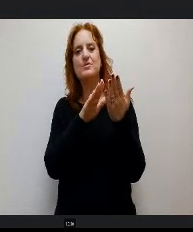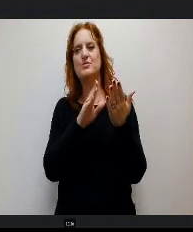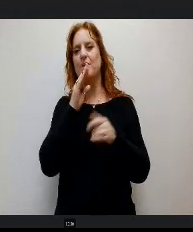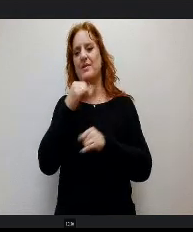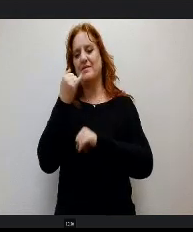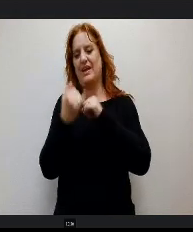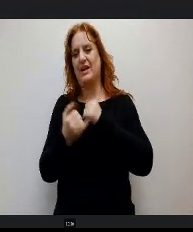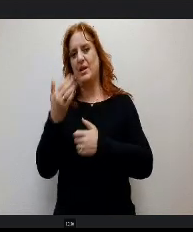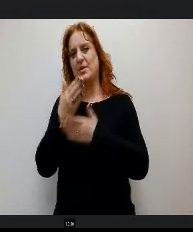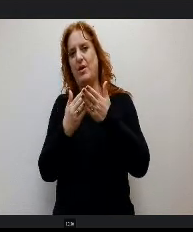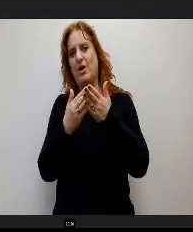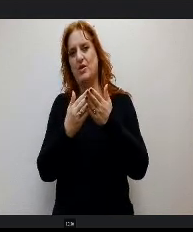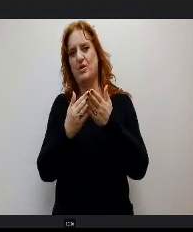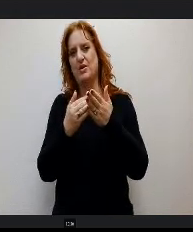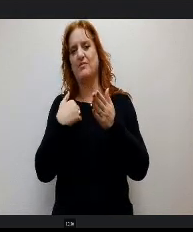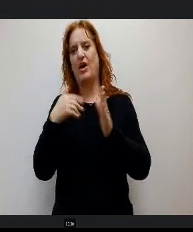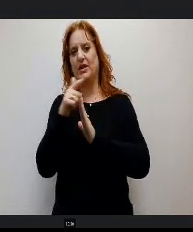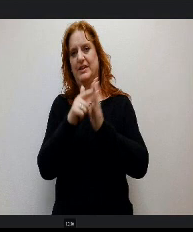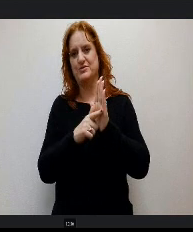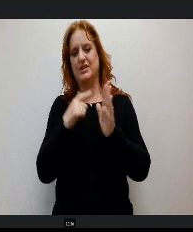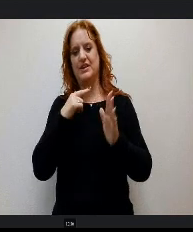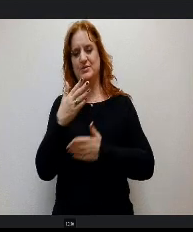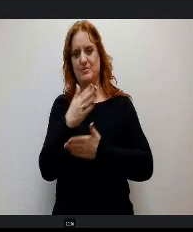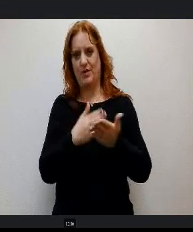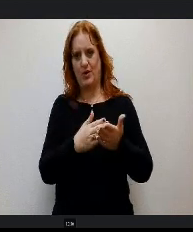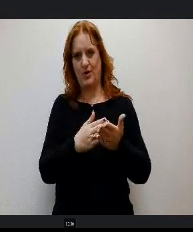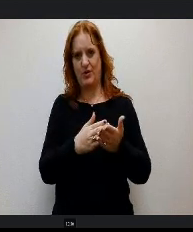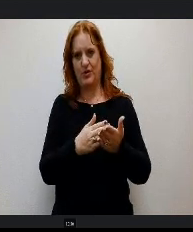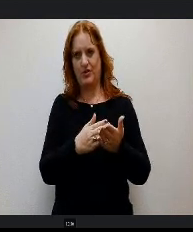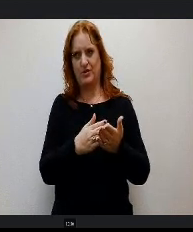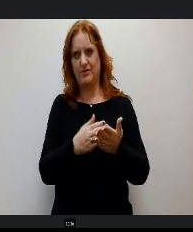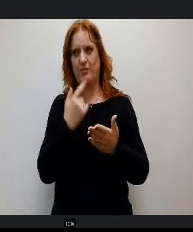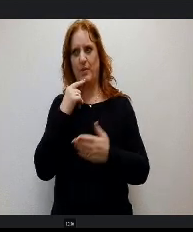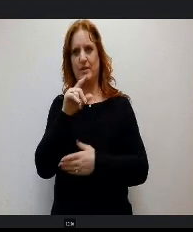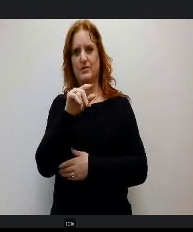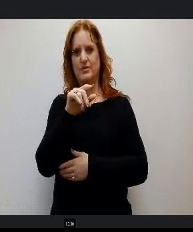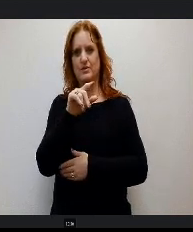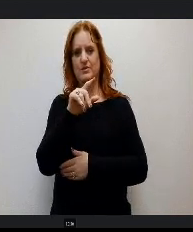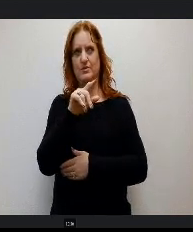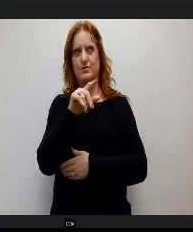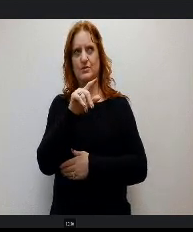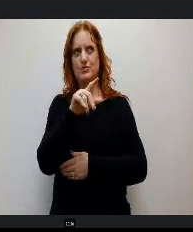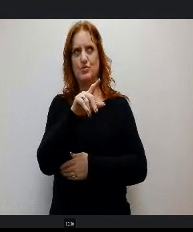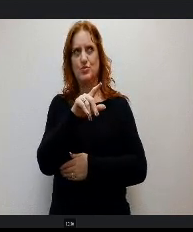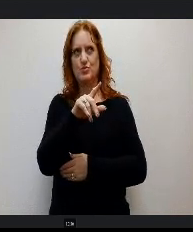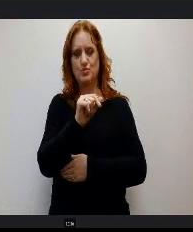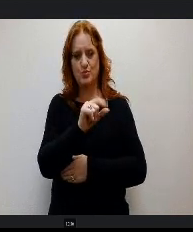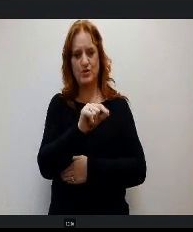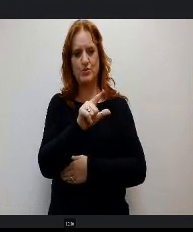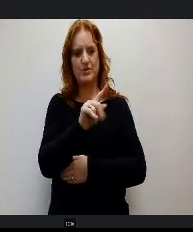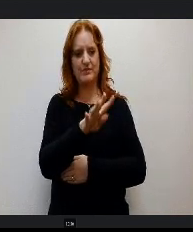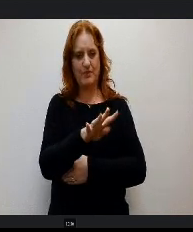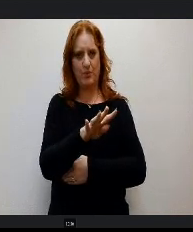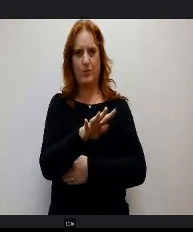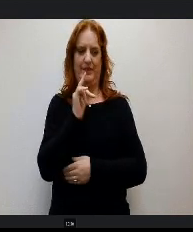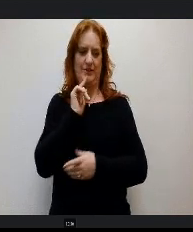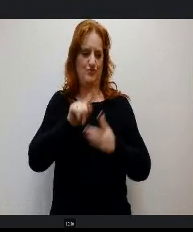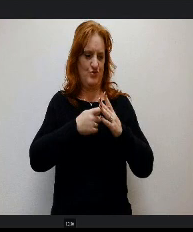f our legislative session for the 24 20/24 legislative session that started on January